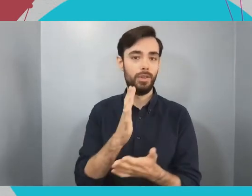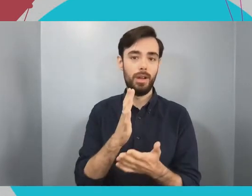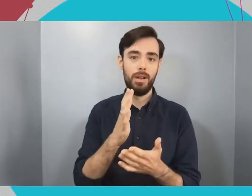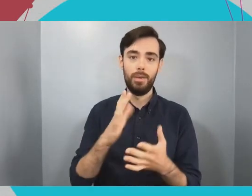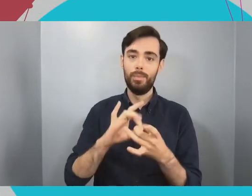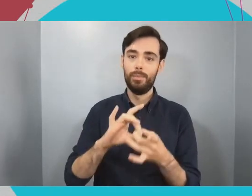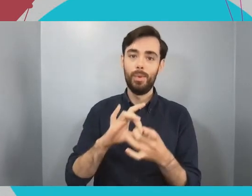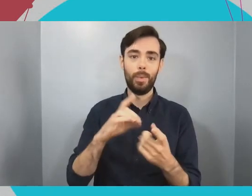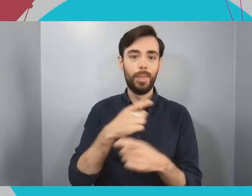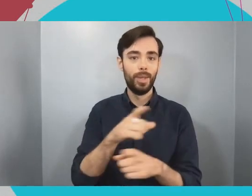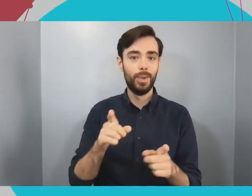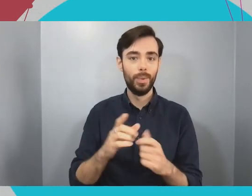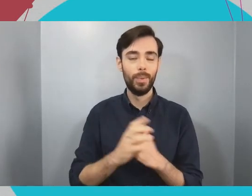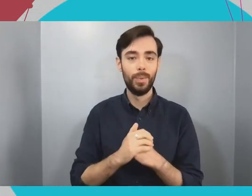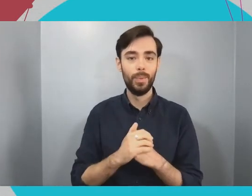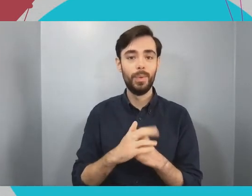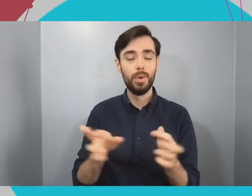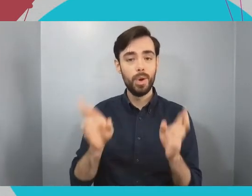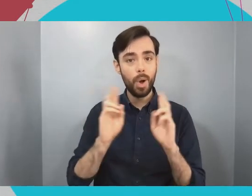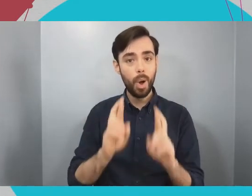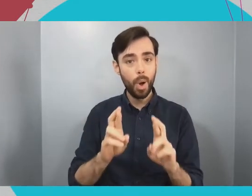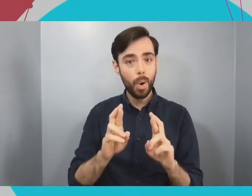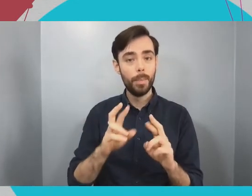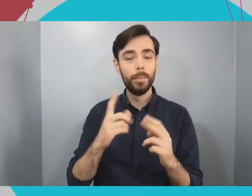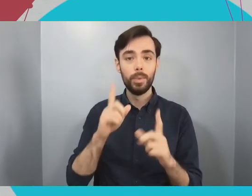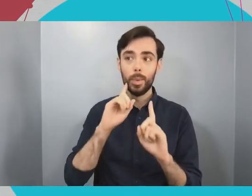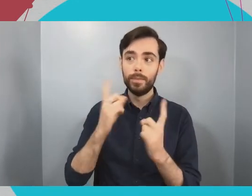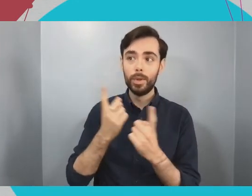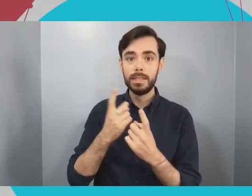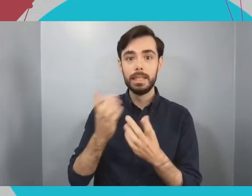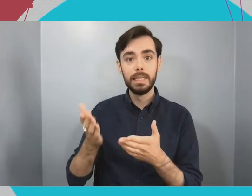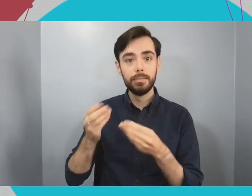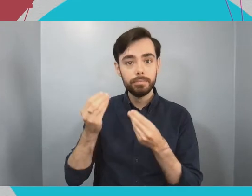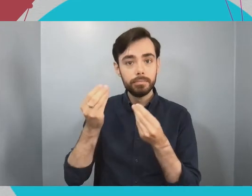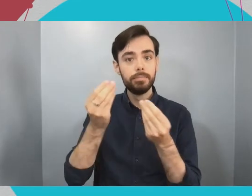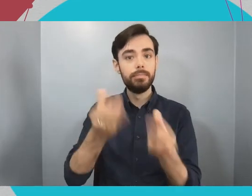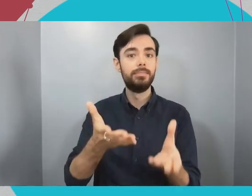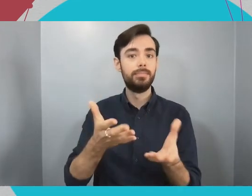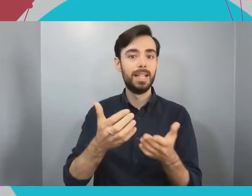and the knowledge you need to make a real impact in your chosen field. We are all absolutely